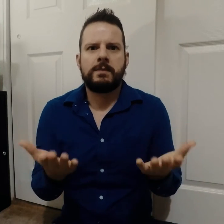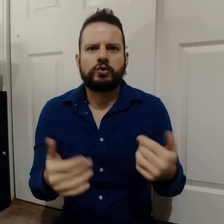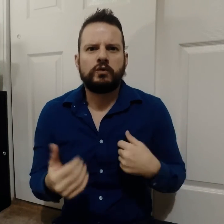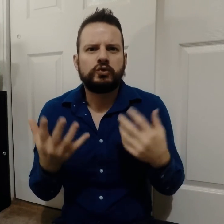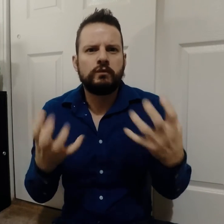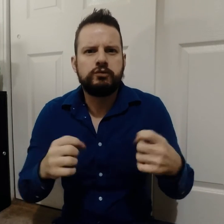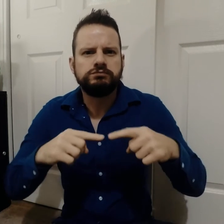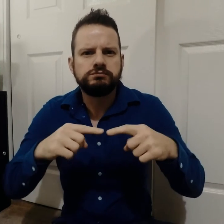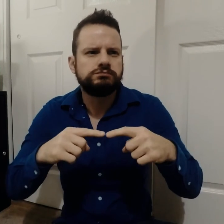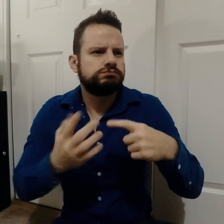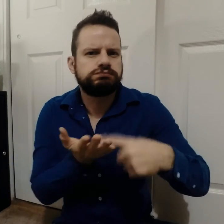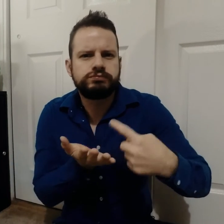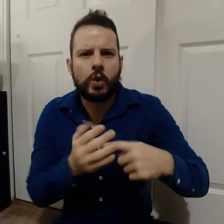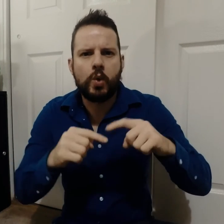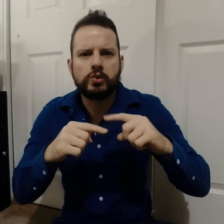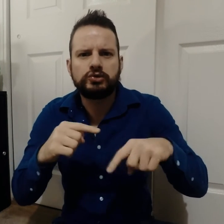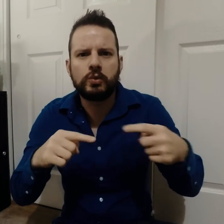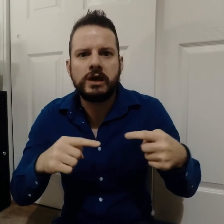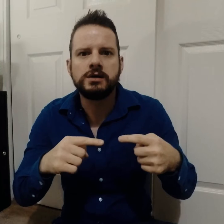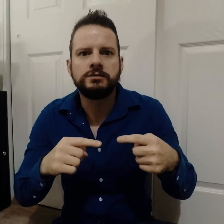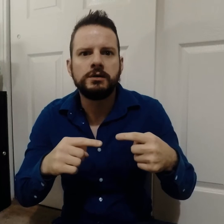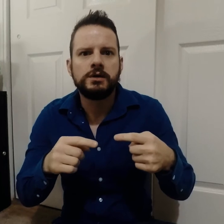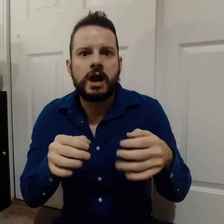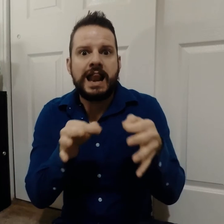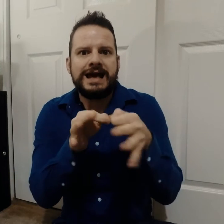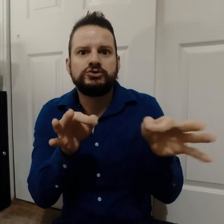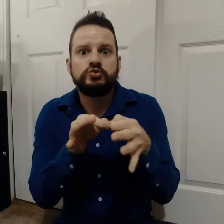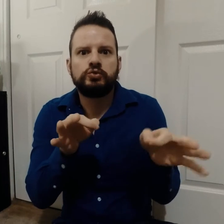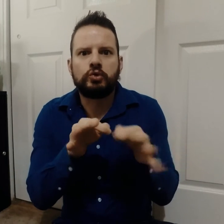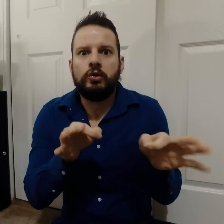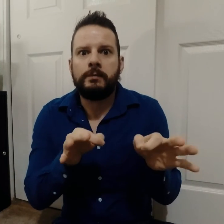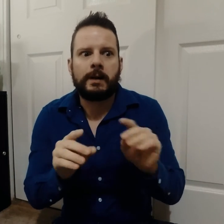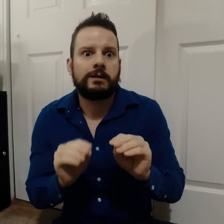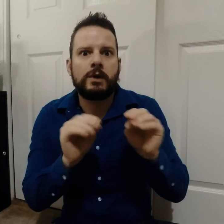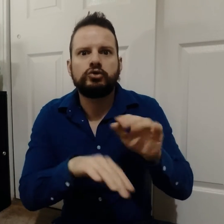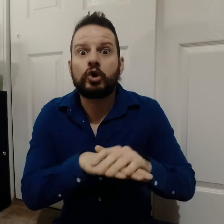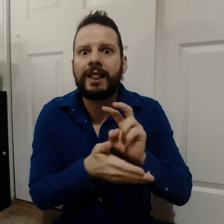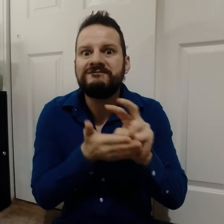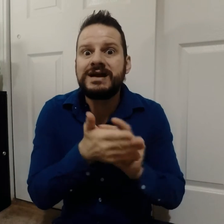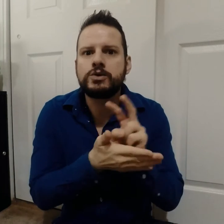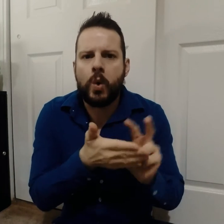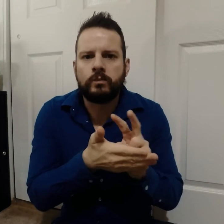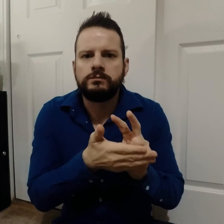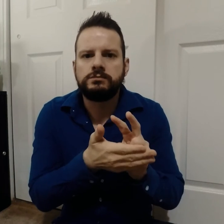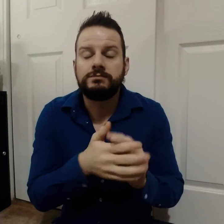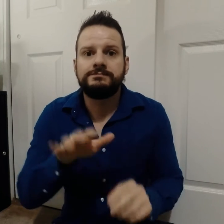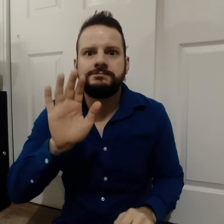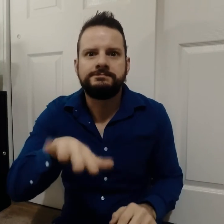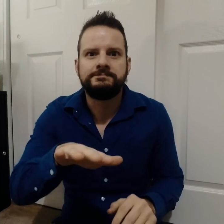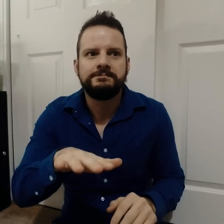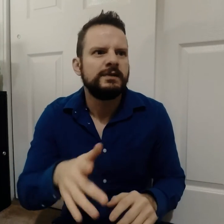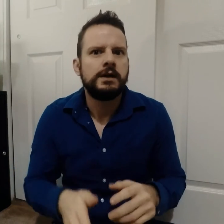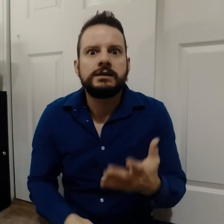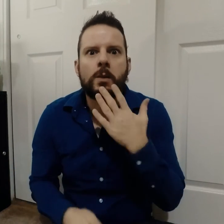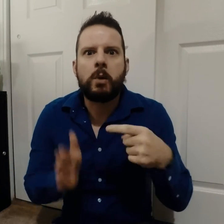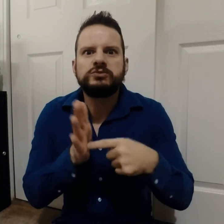Now, I want to discuss about captions being put on videos. You know...